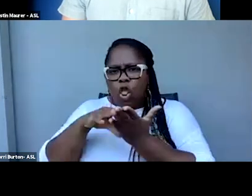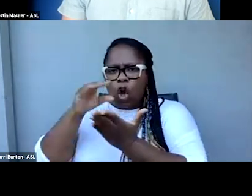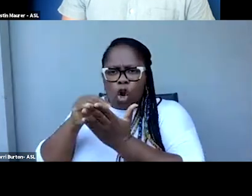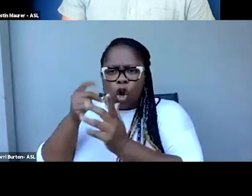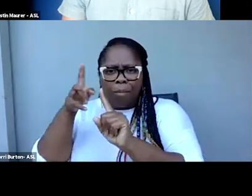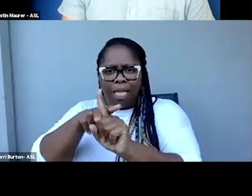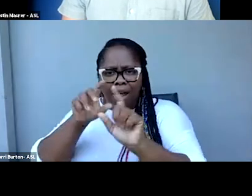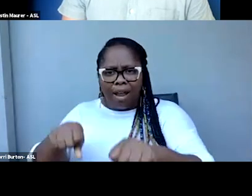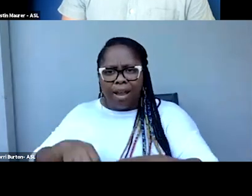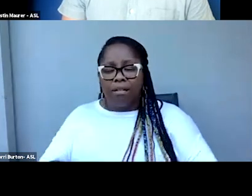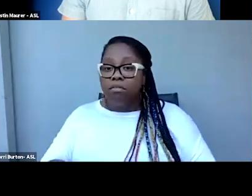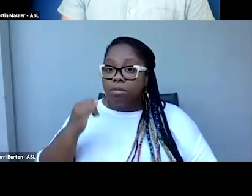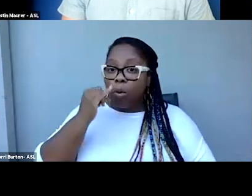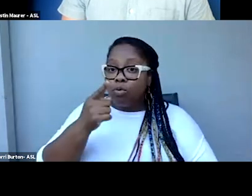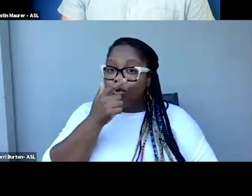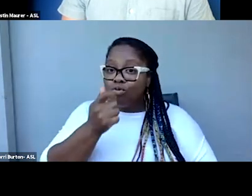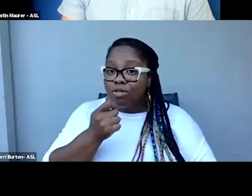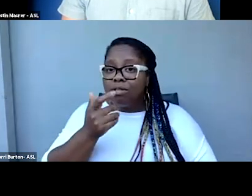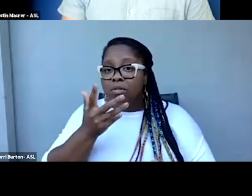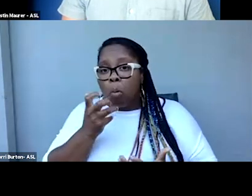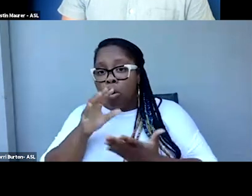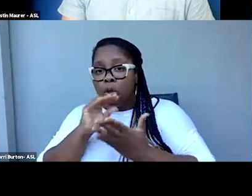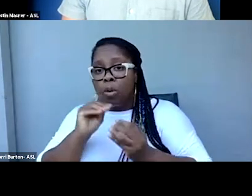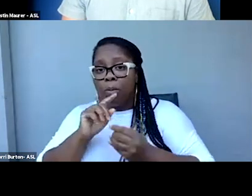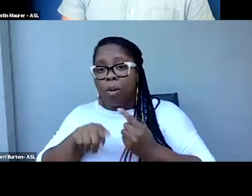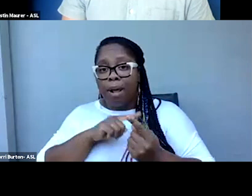If you are interested in hearing more about this program